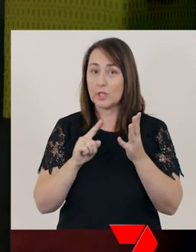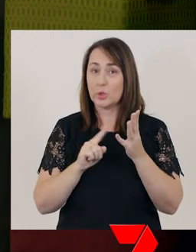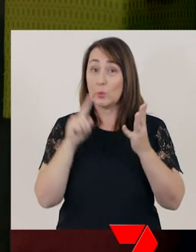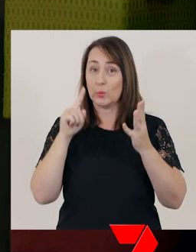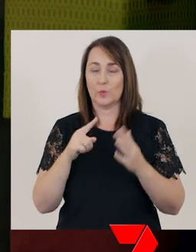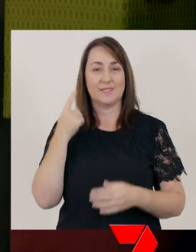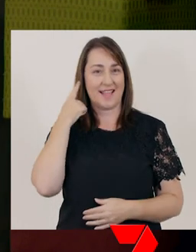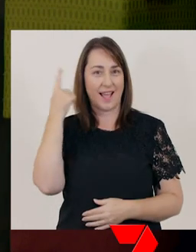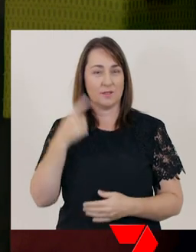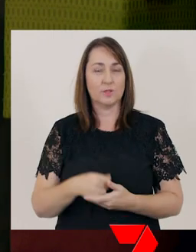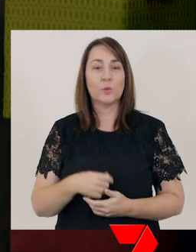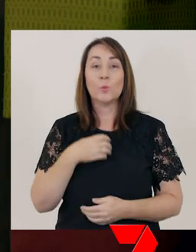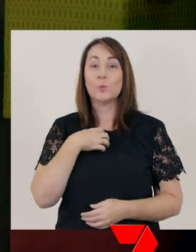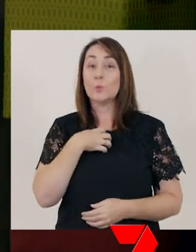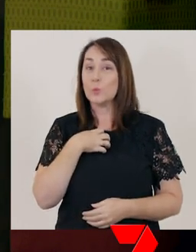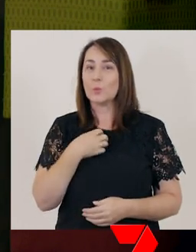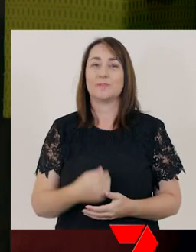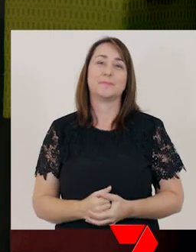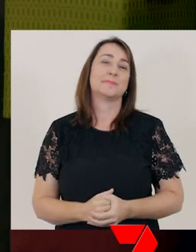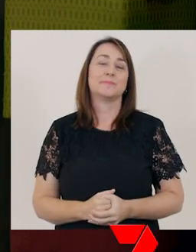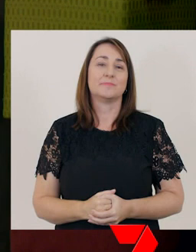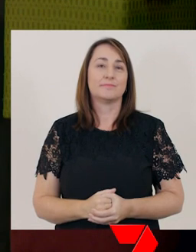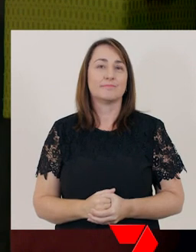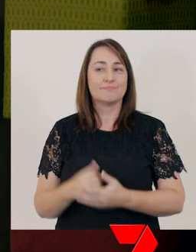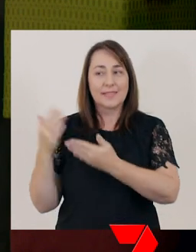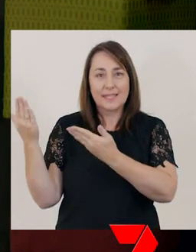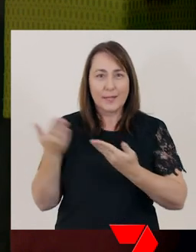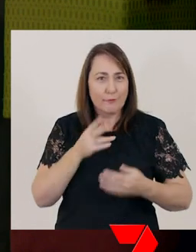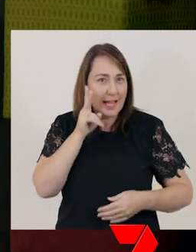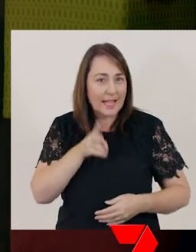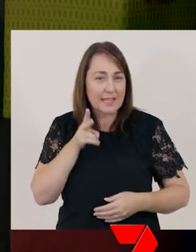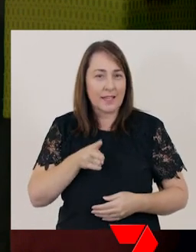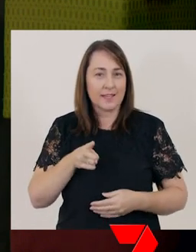Mm – here’s another delivery. I wonder what’s in this box.